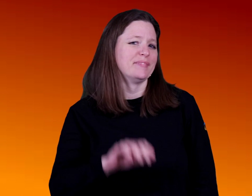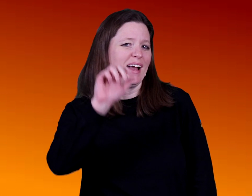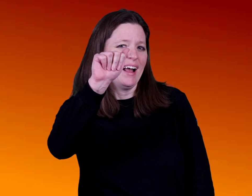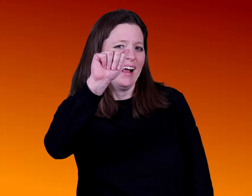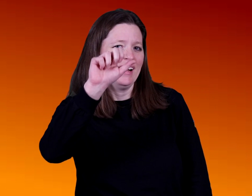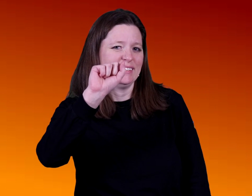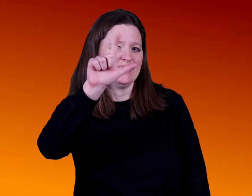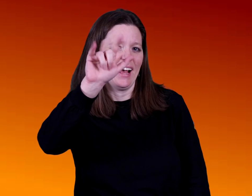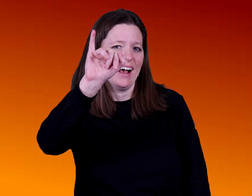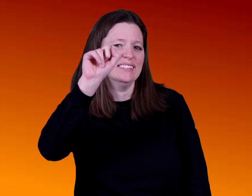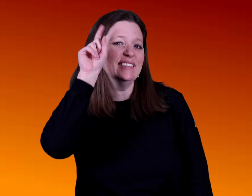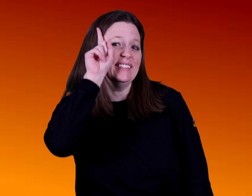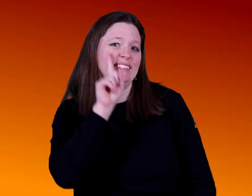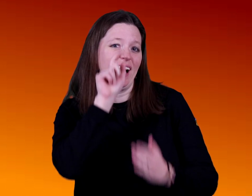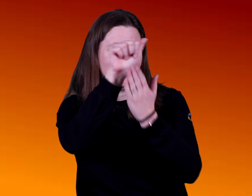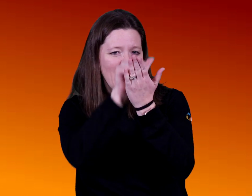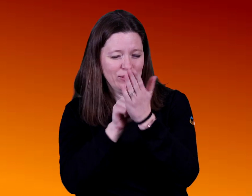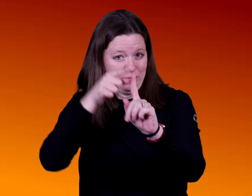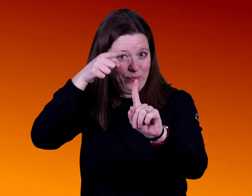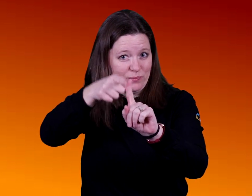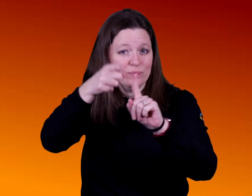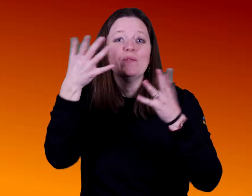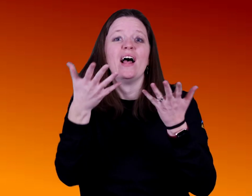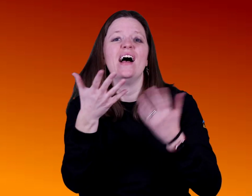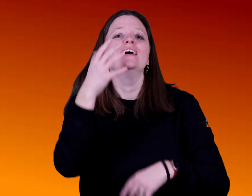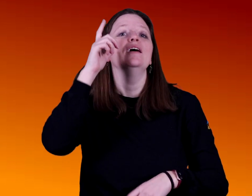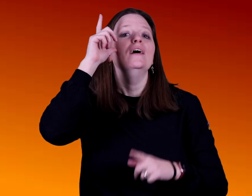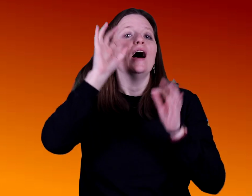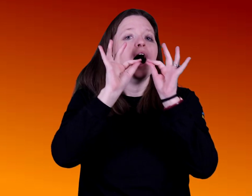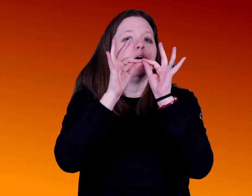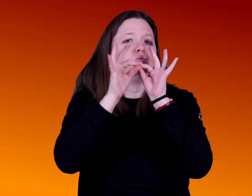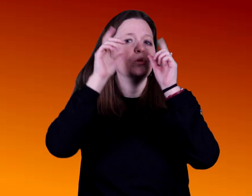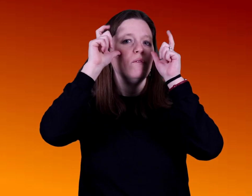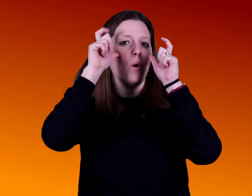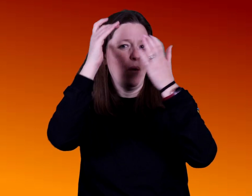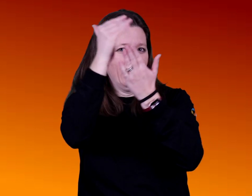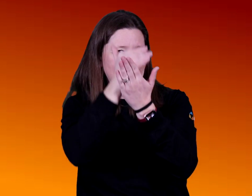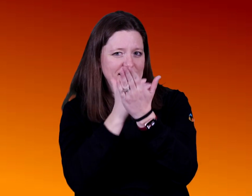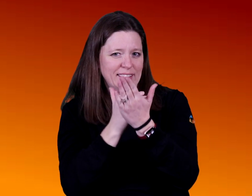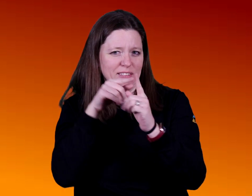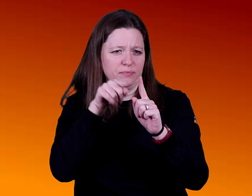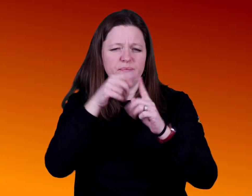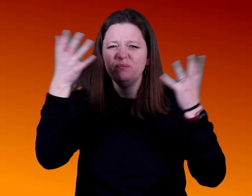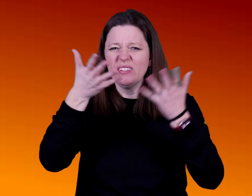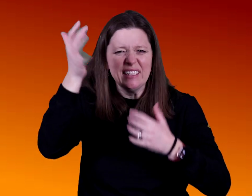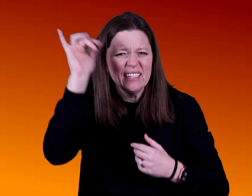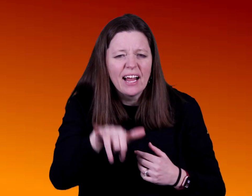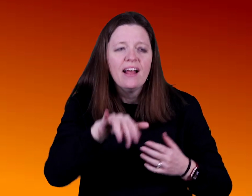ASLIS’s Deaf Account has a feature called the Interpreter Photolist